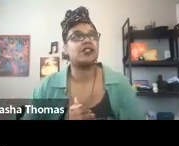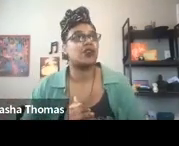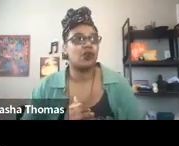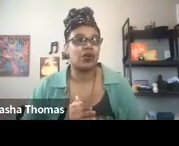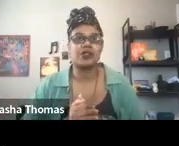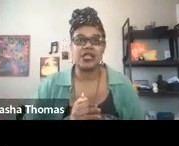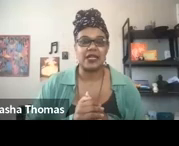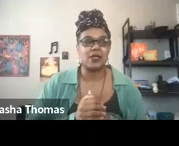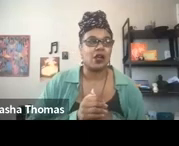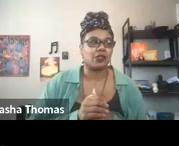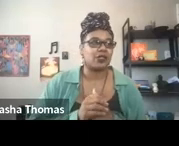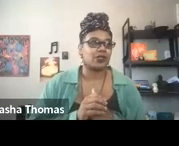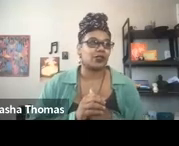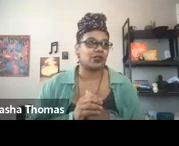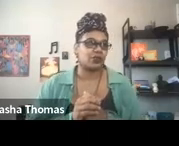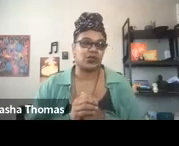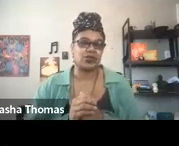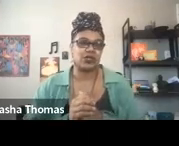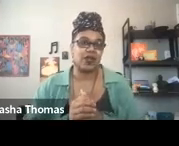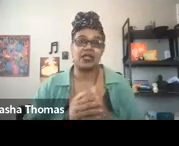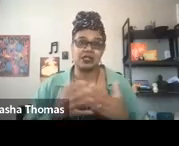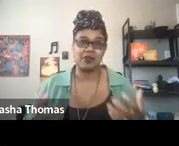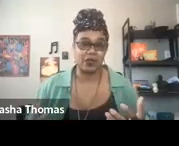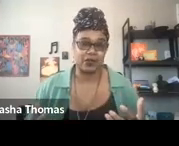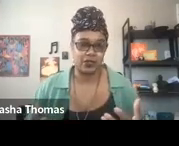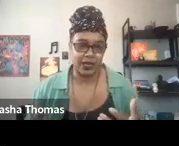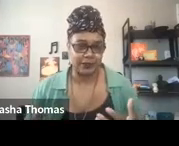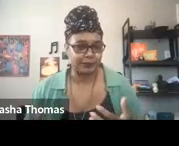But these are all words that arts-based researchers will use to define some of what they're doing.